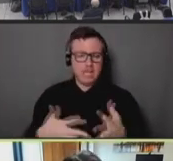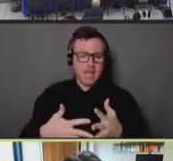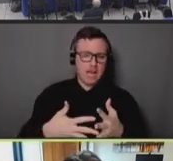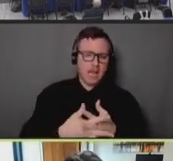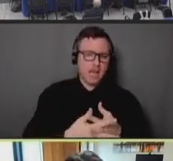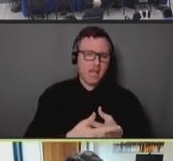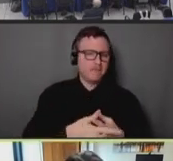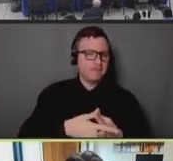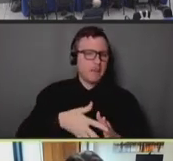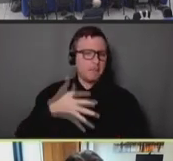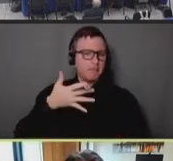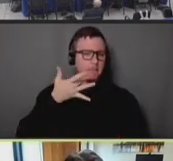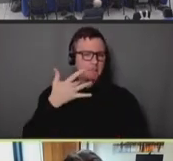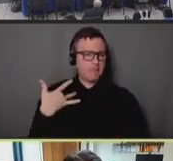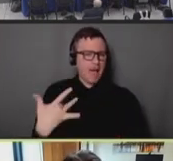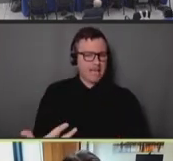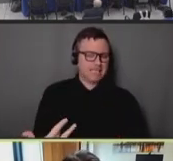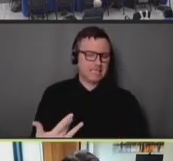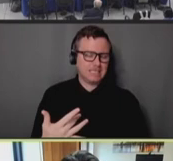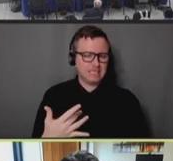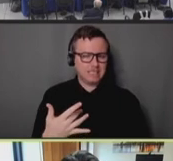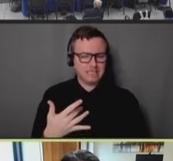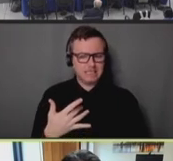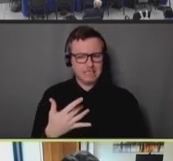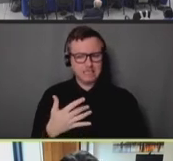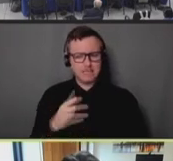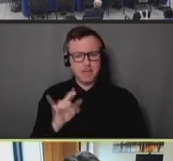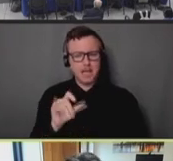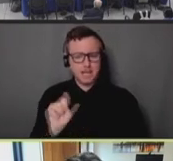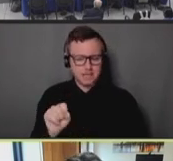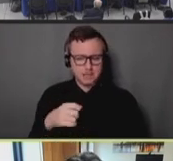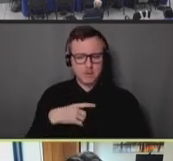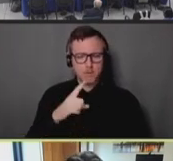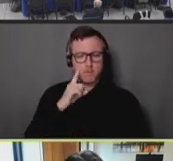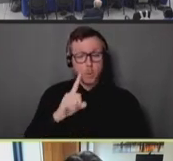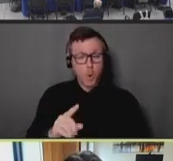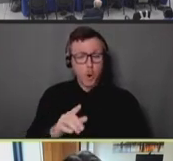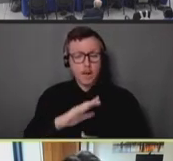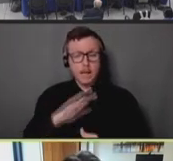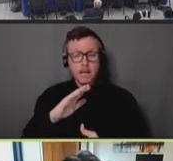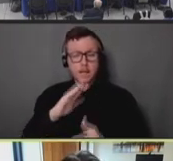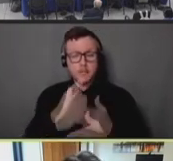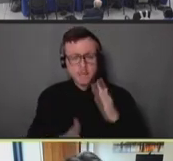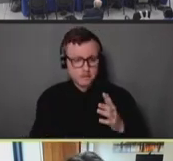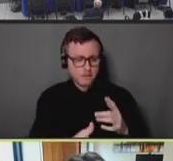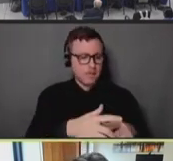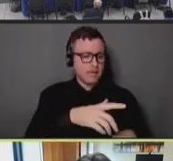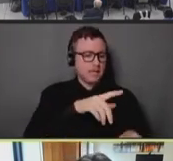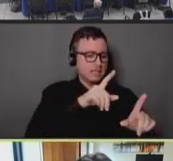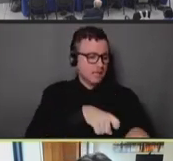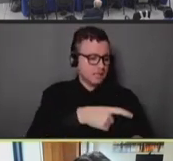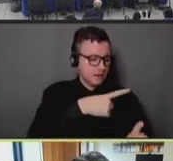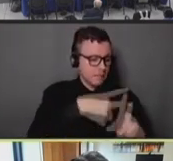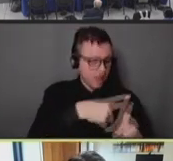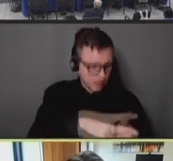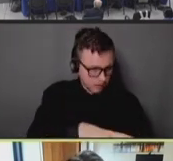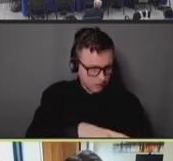built in around completion of the conversion from testing positive to treatment for people who are